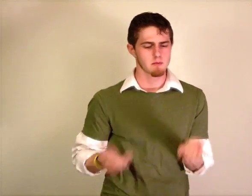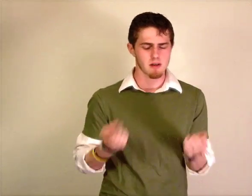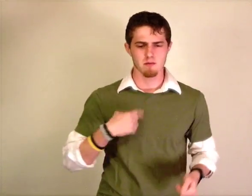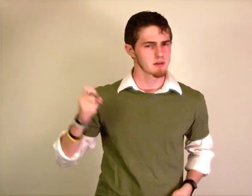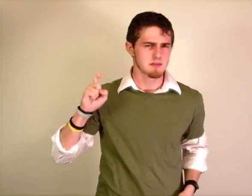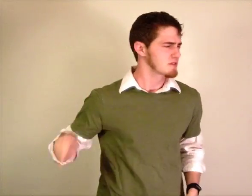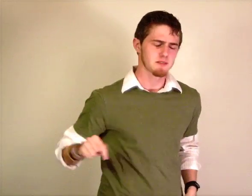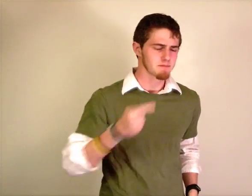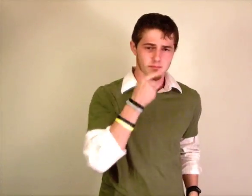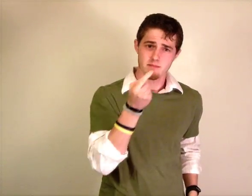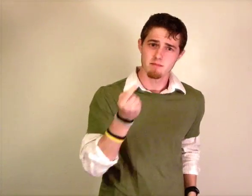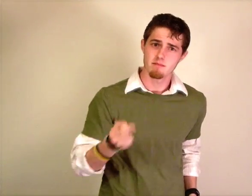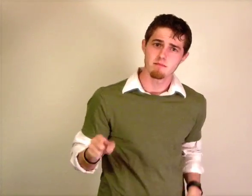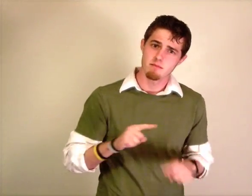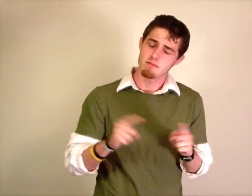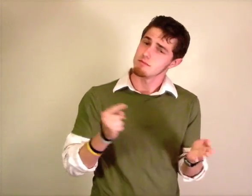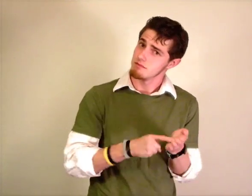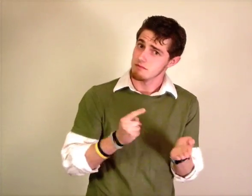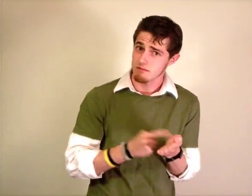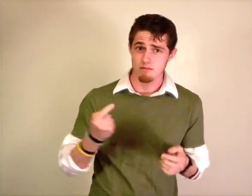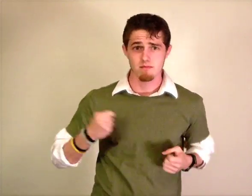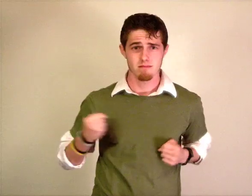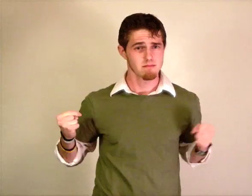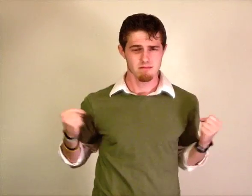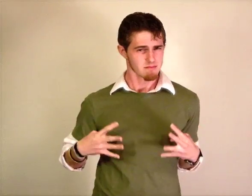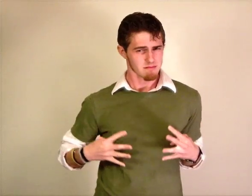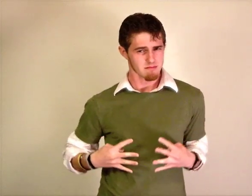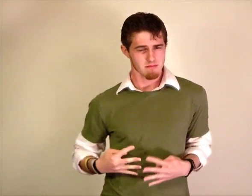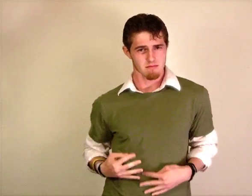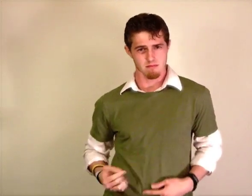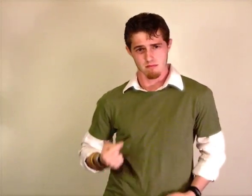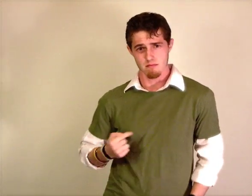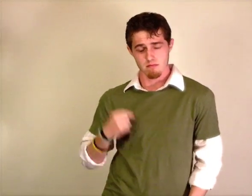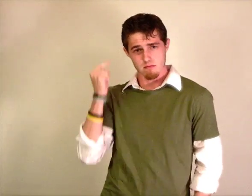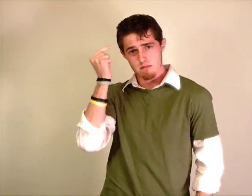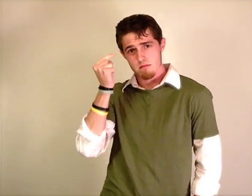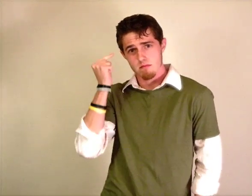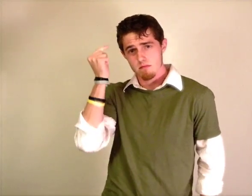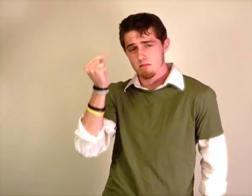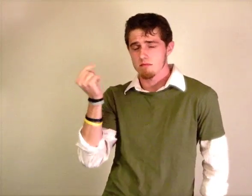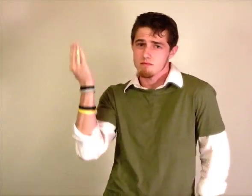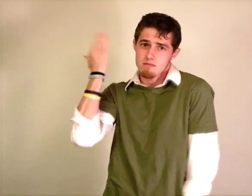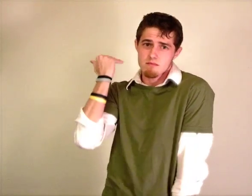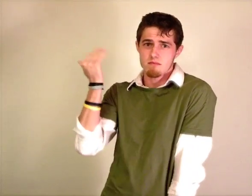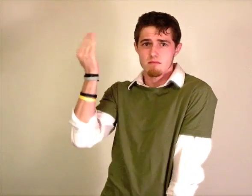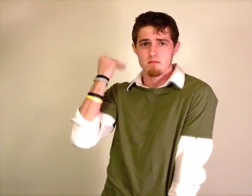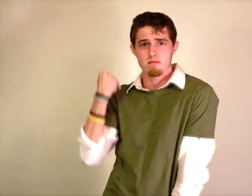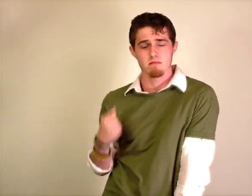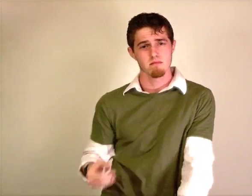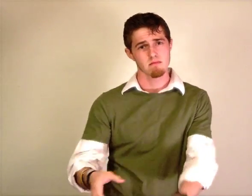I probably shouldn't say this MAYBE I SHOULD-NOT SPEAK But at times I get so scared BUT SOMETIMES I AFRAID When I think about the previous I THINK-ABOUT PAST